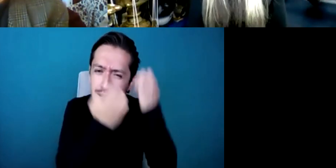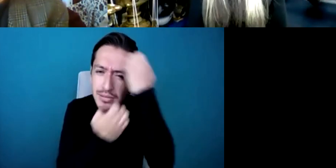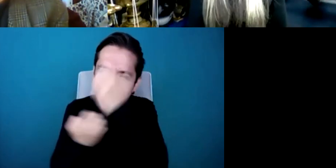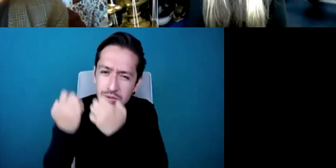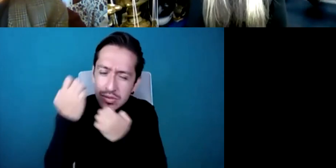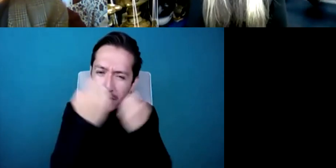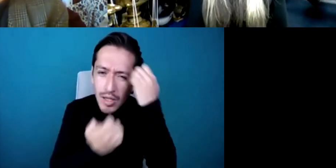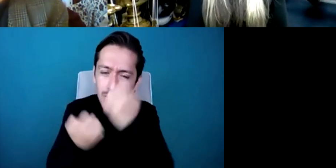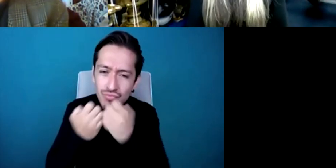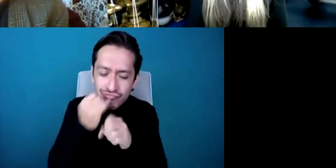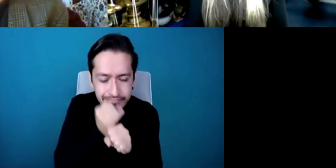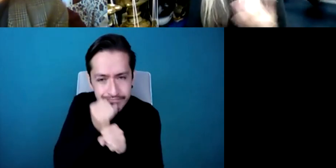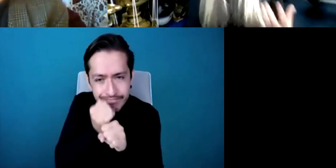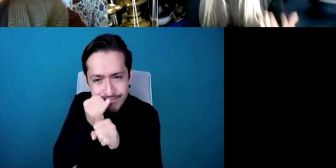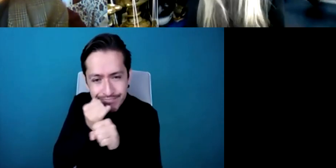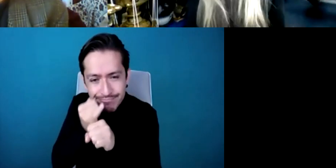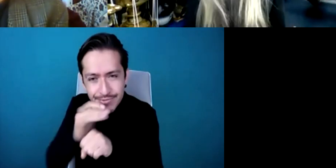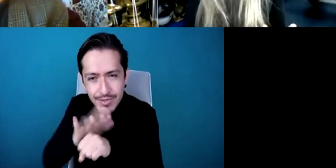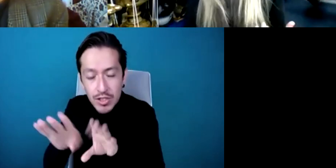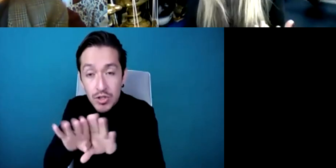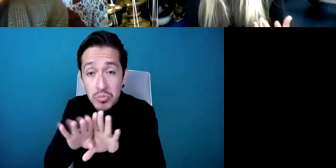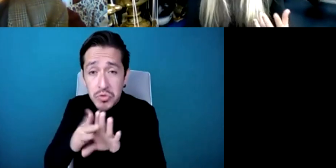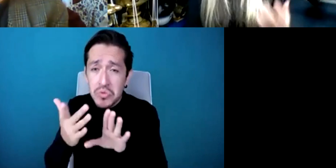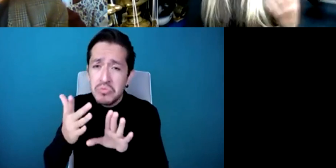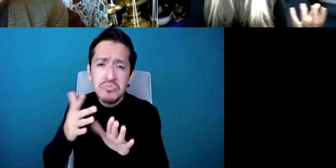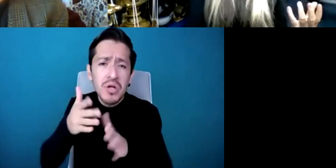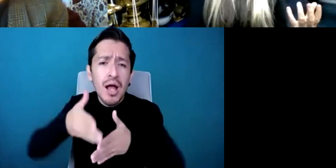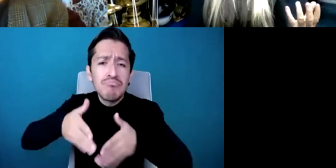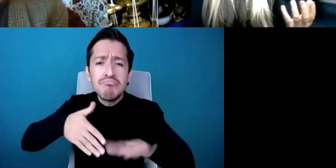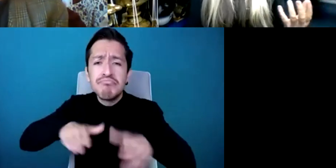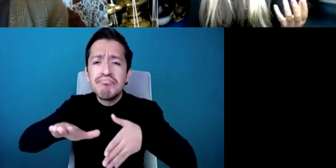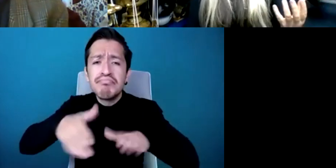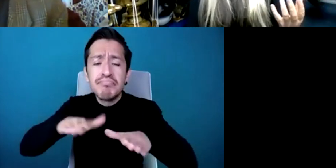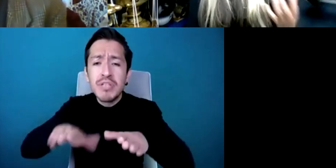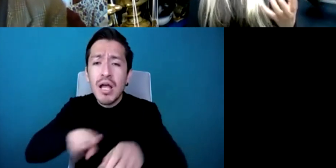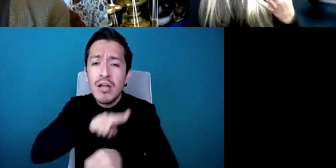think that we can necessarily beat people up if they don't have the same notion as what you and